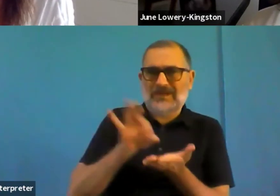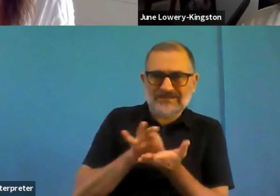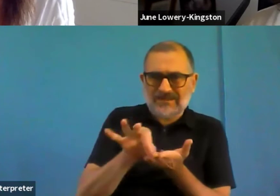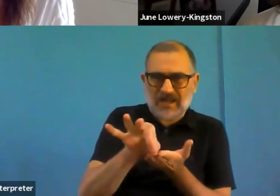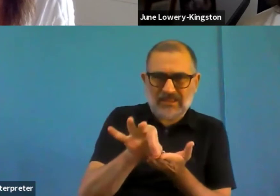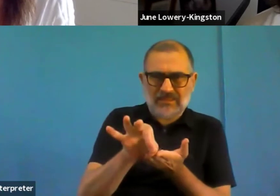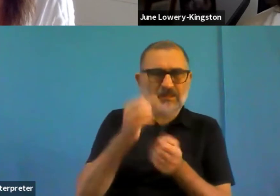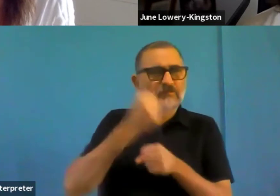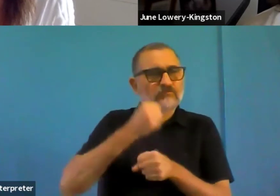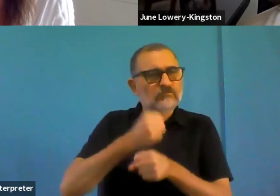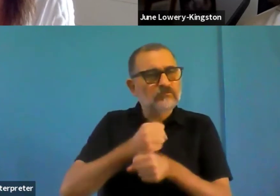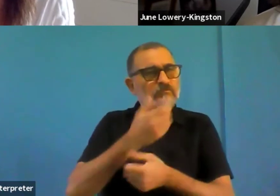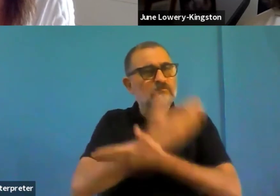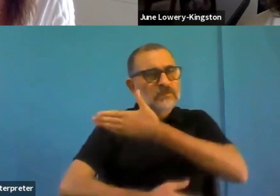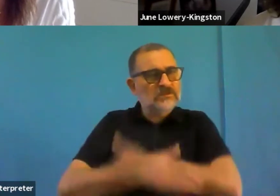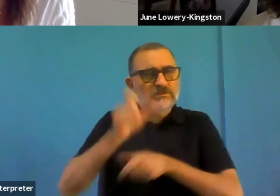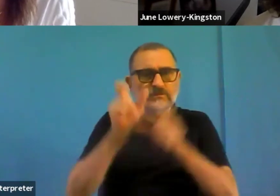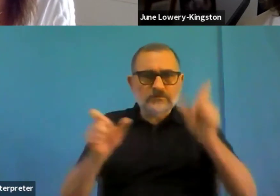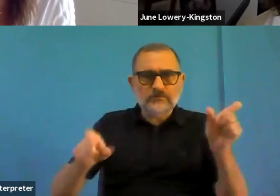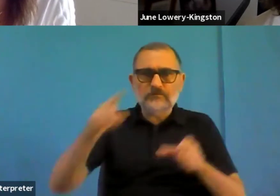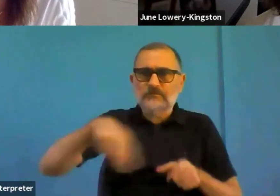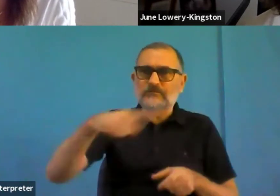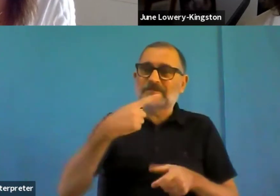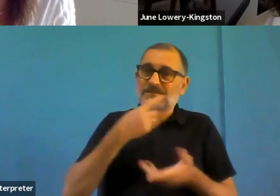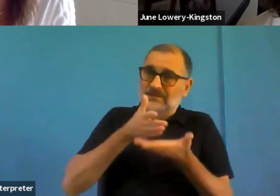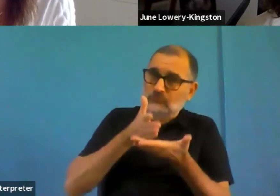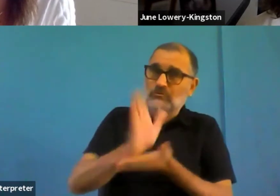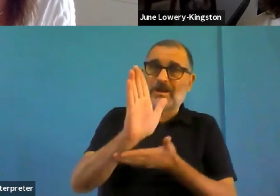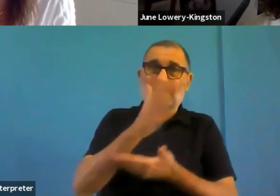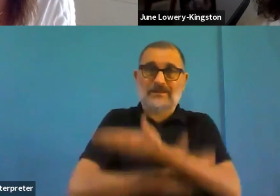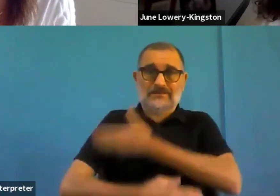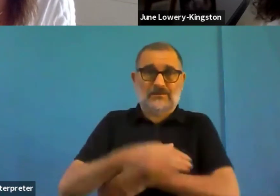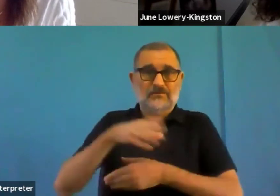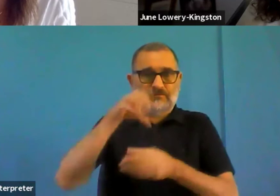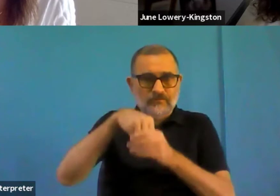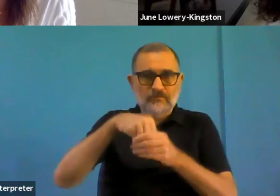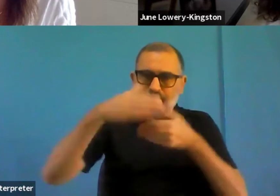And I've put the links there to the strategy and also to the easy to read version of the strategy.